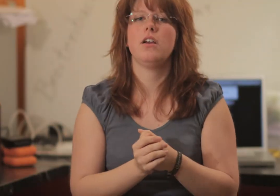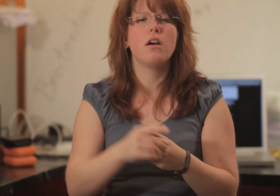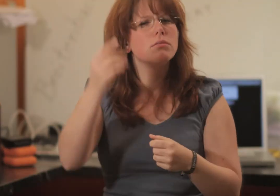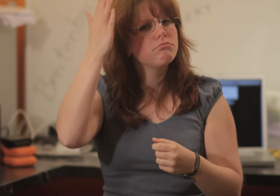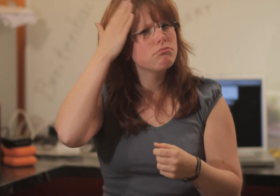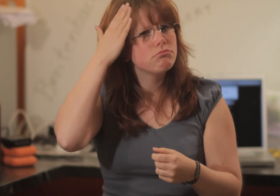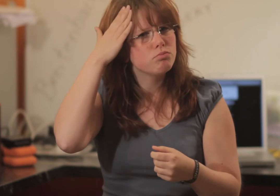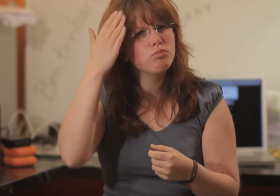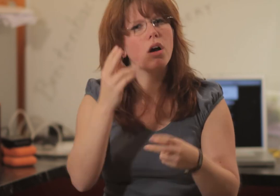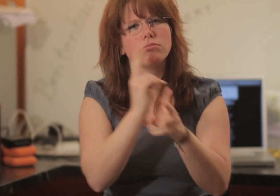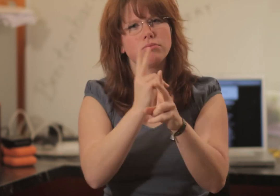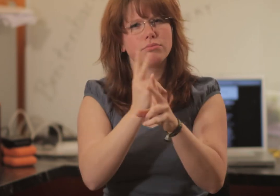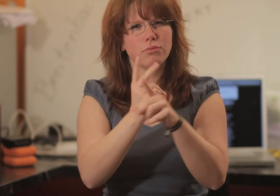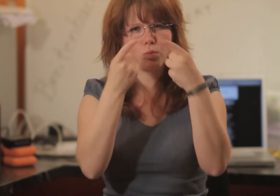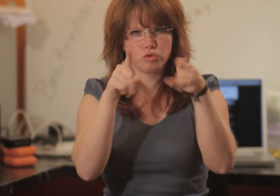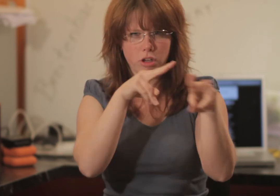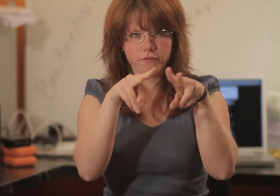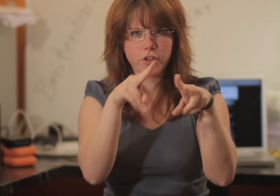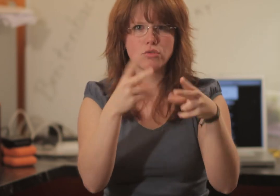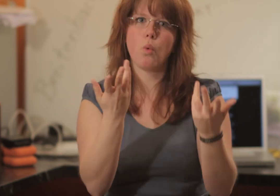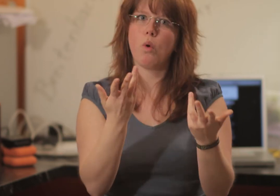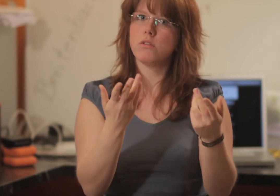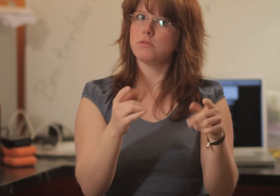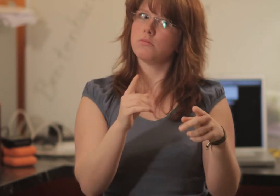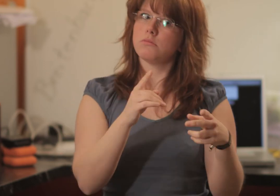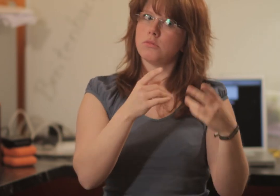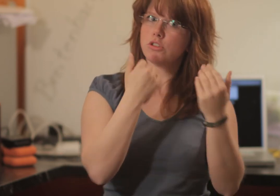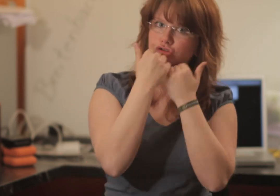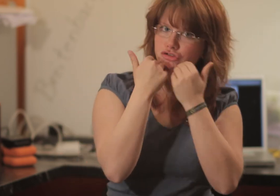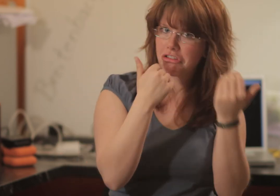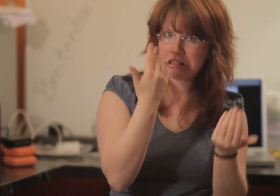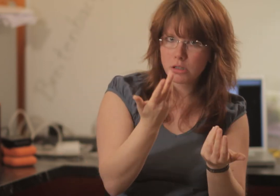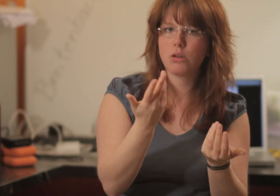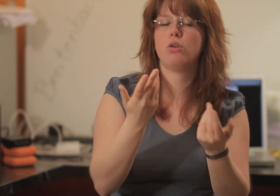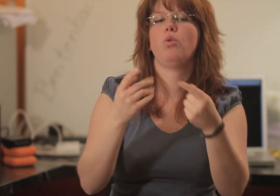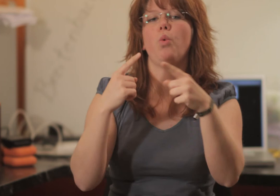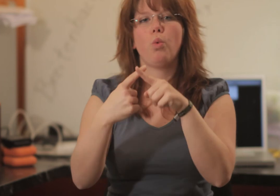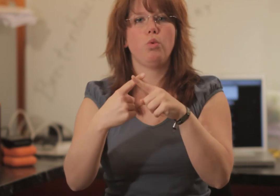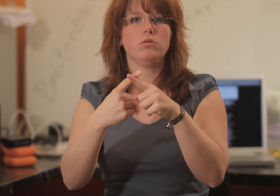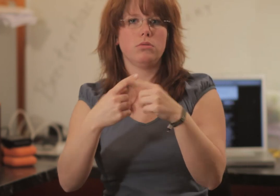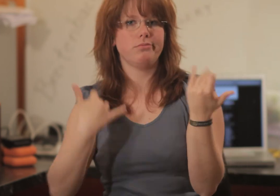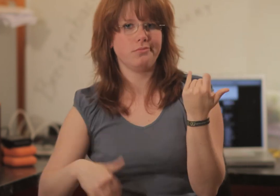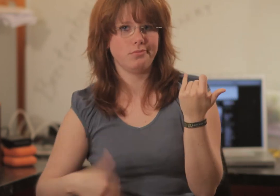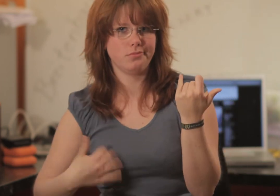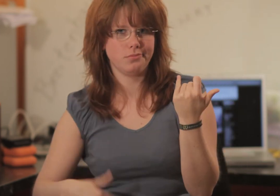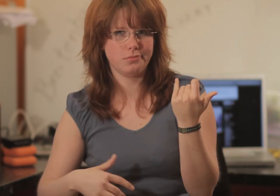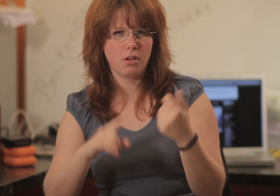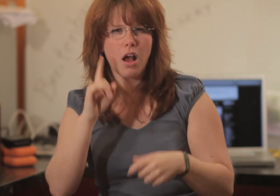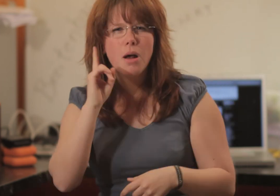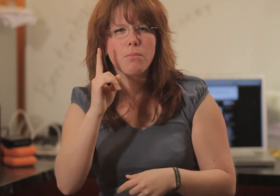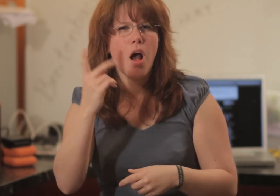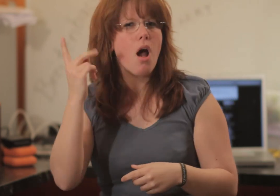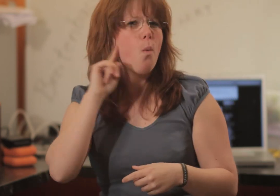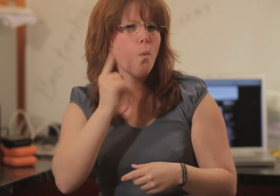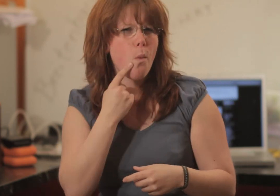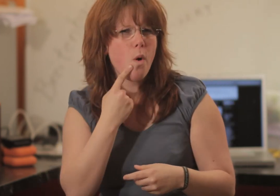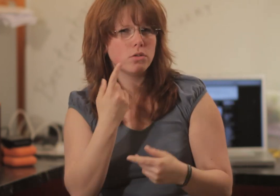You know standard music videos with story and music.